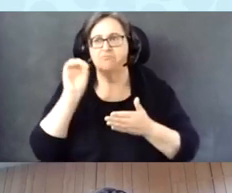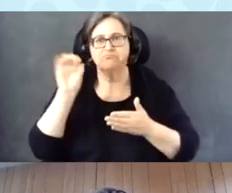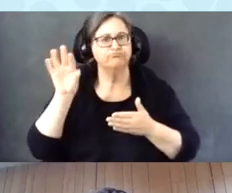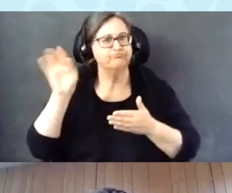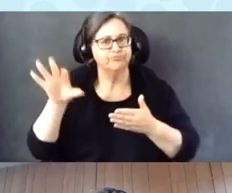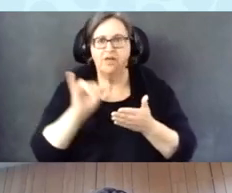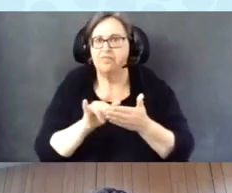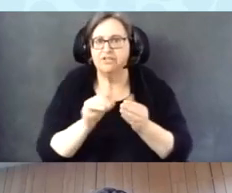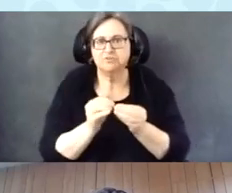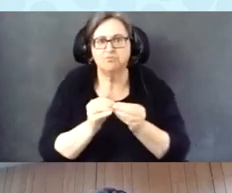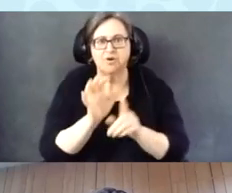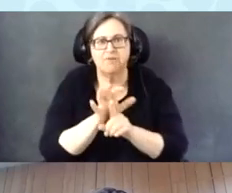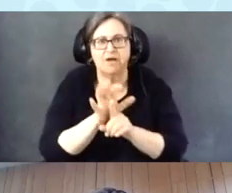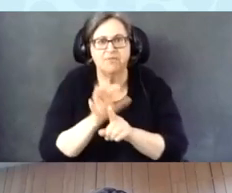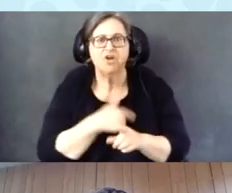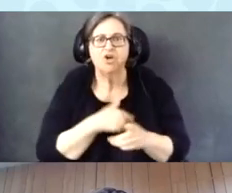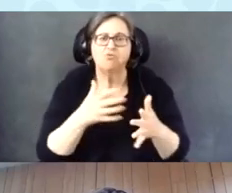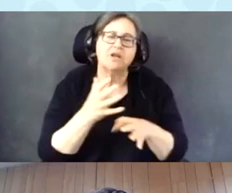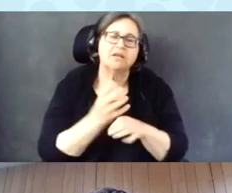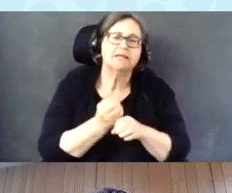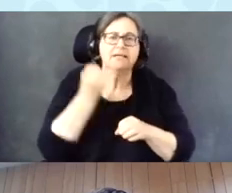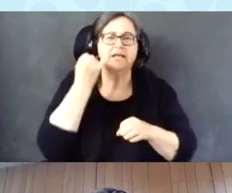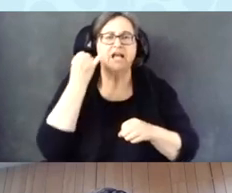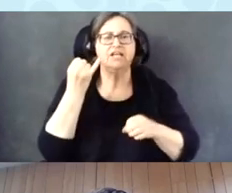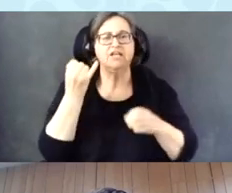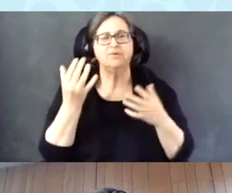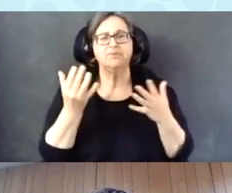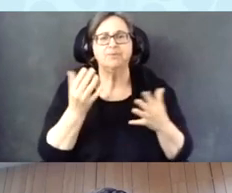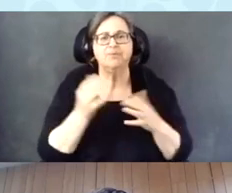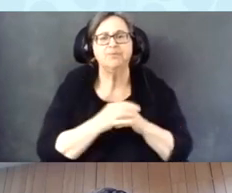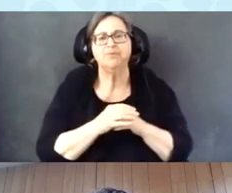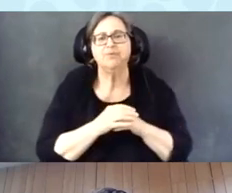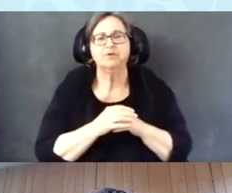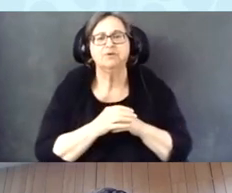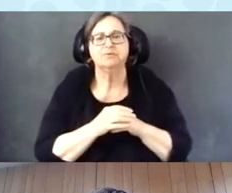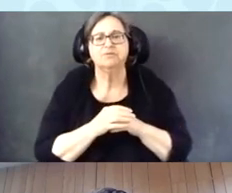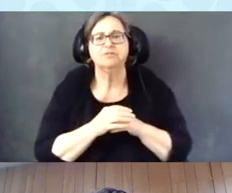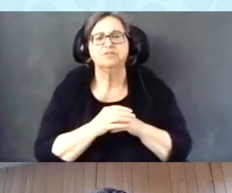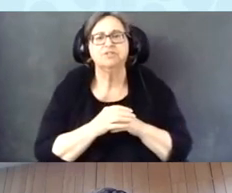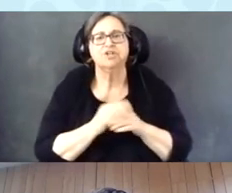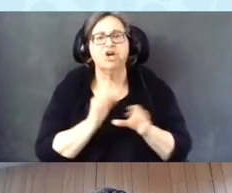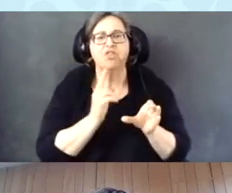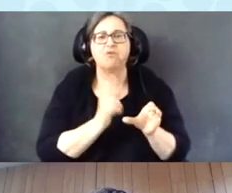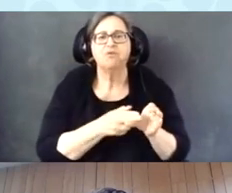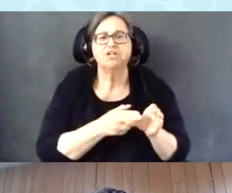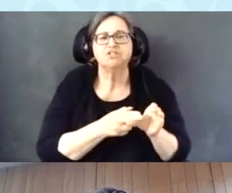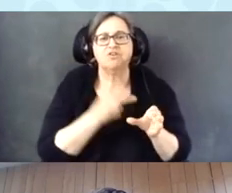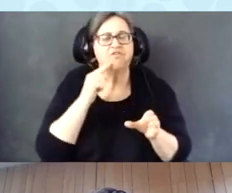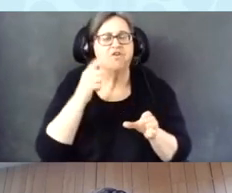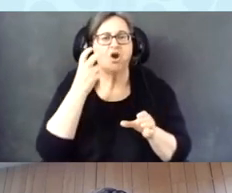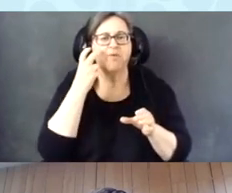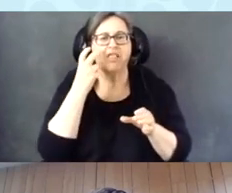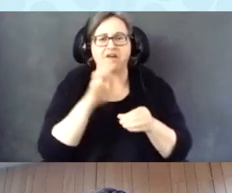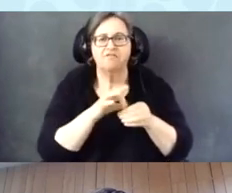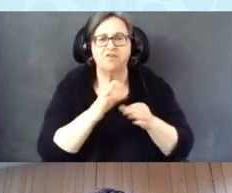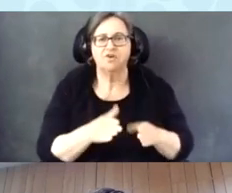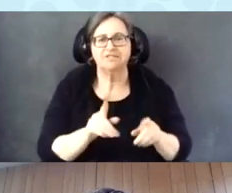So we kind of wanted to get an idea of, you know, the participation of blind voters as absentee voters.